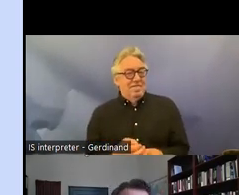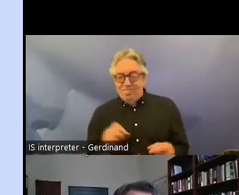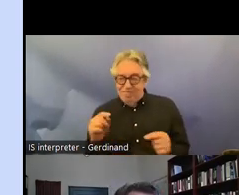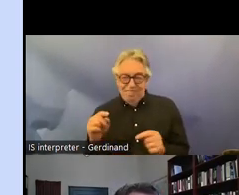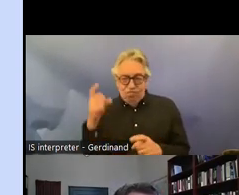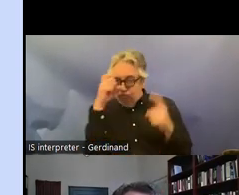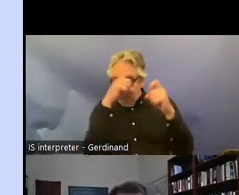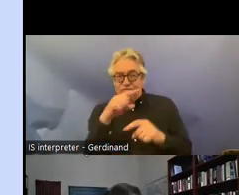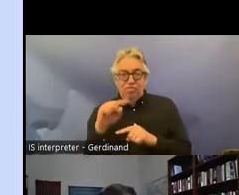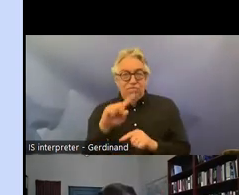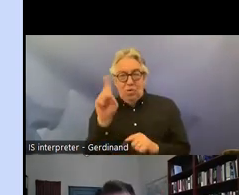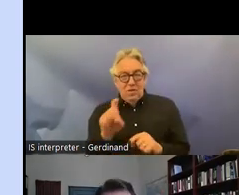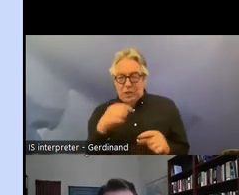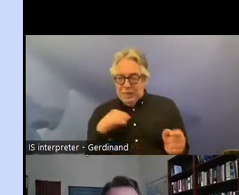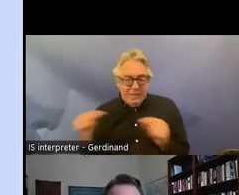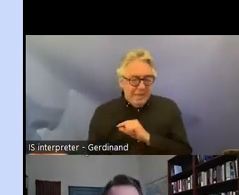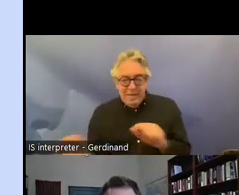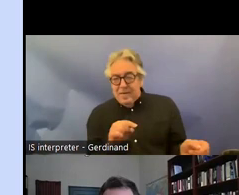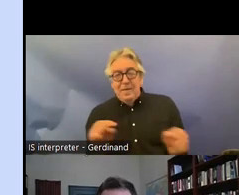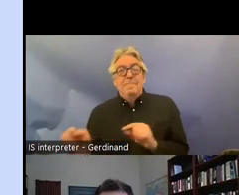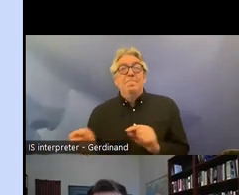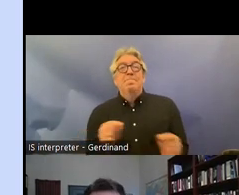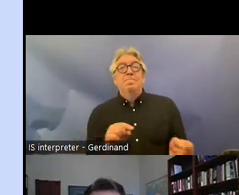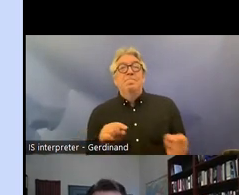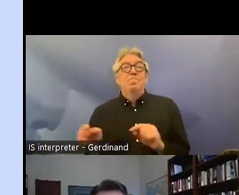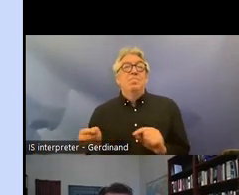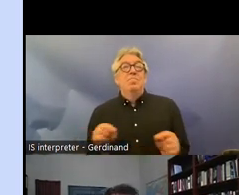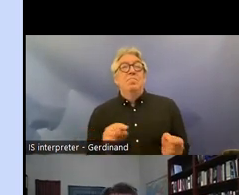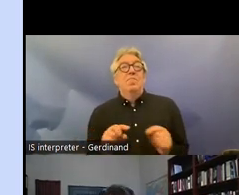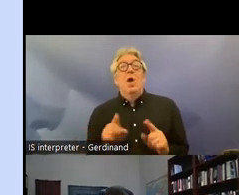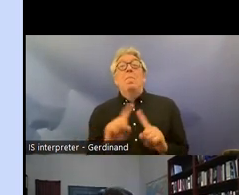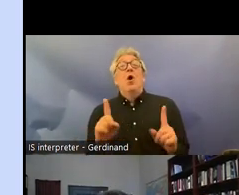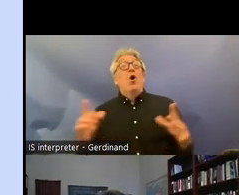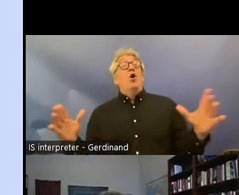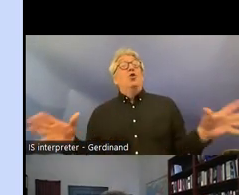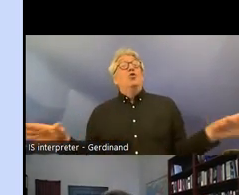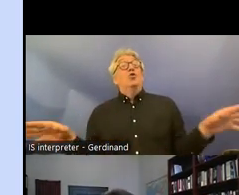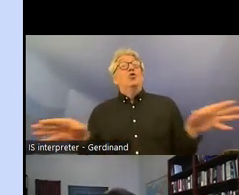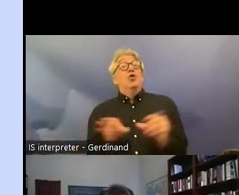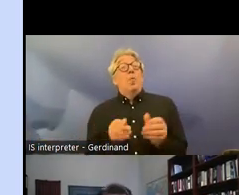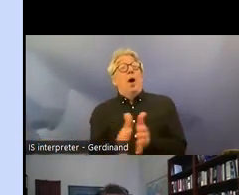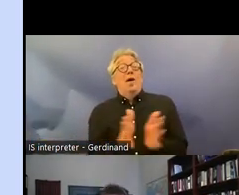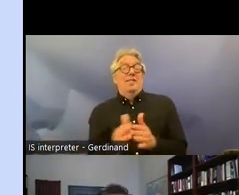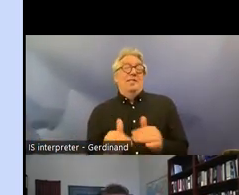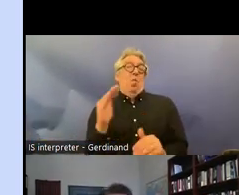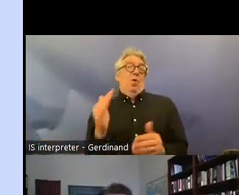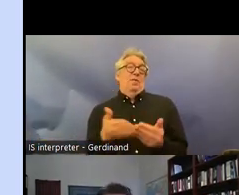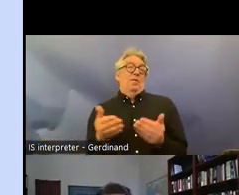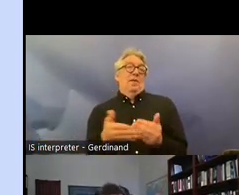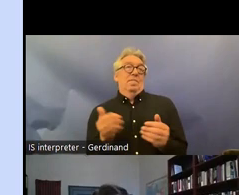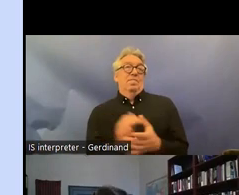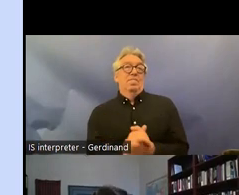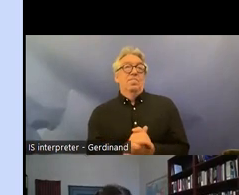but uh the easiest question to summarize here uh there is some dissenting opinion